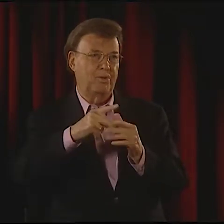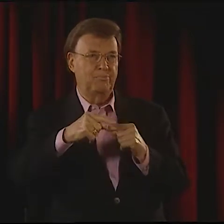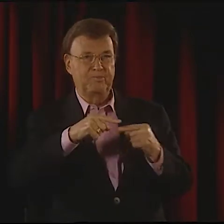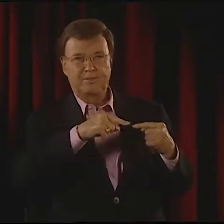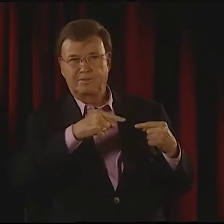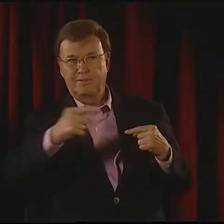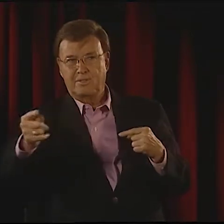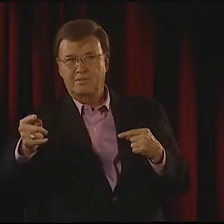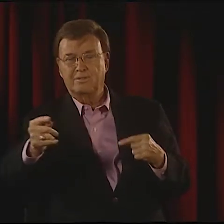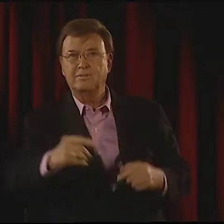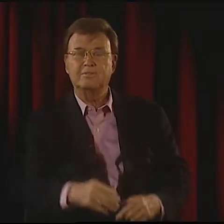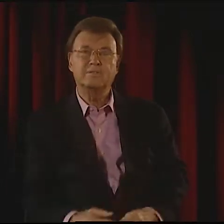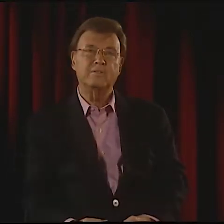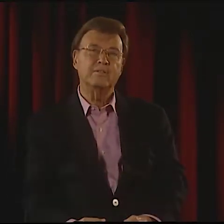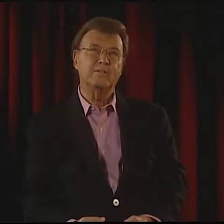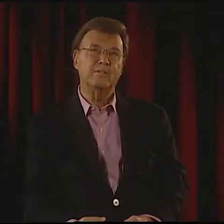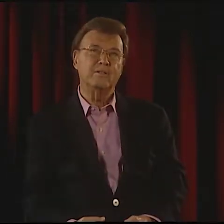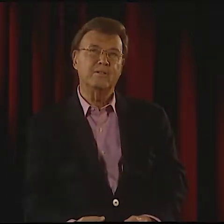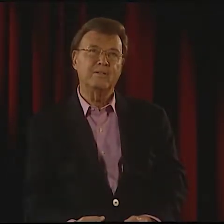QUITE A LEGACY OF POETRY AFTER THAT.